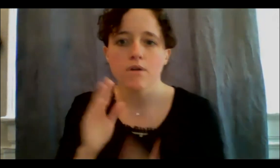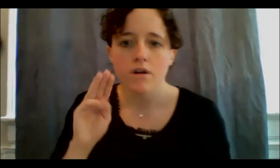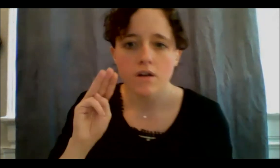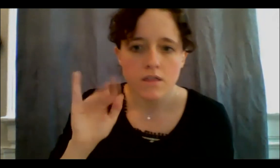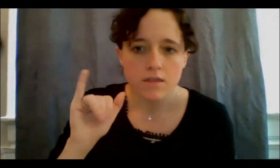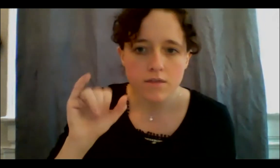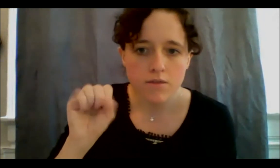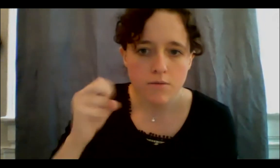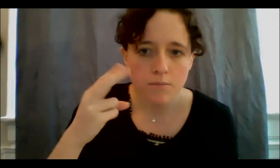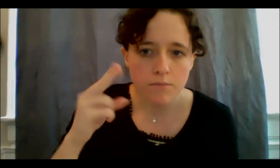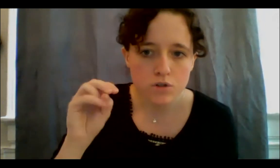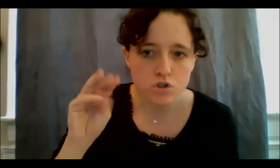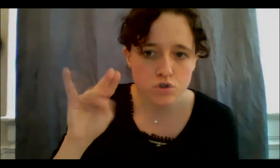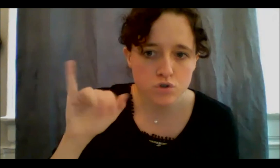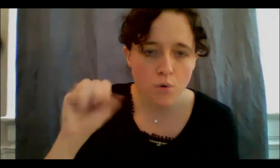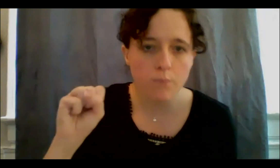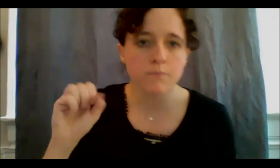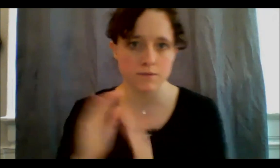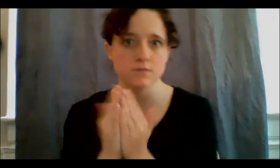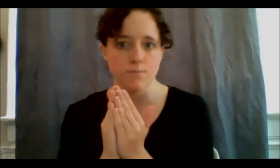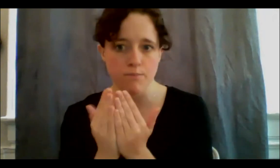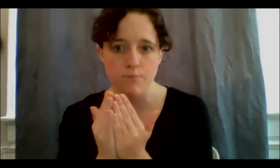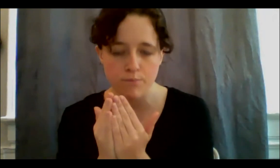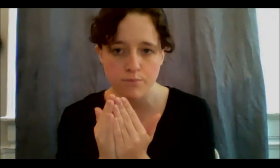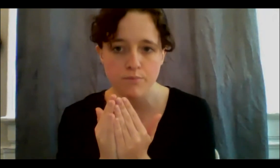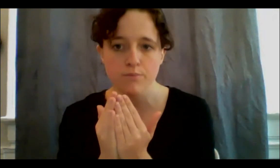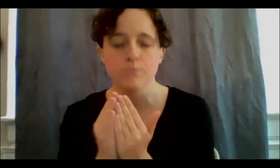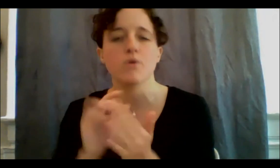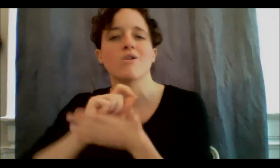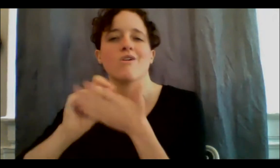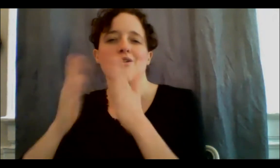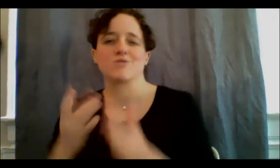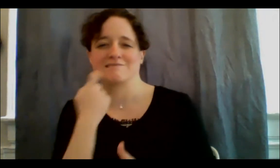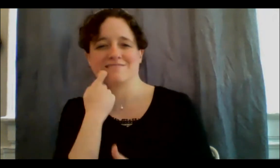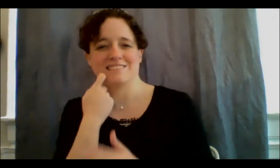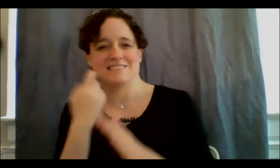the late Edward Benton-Banai who just passed away during the pandemic,